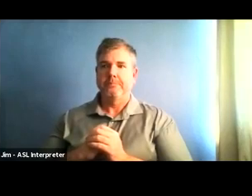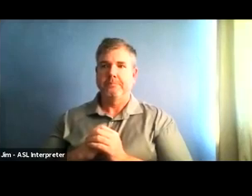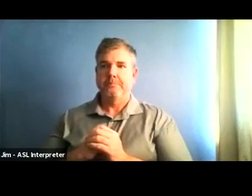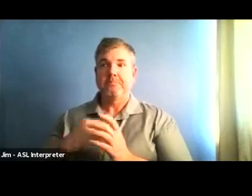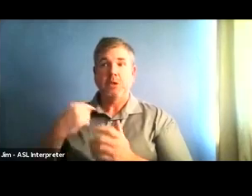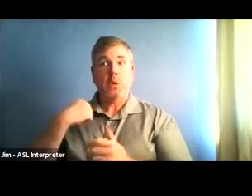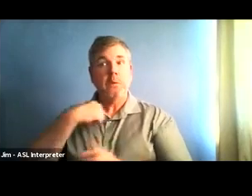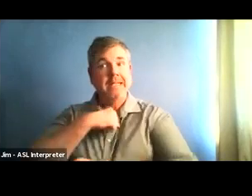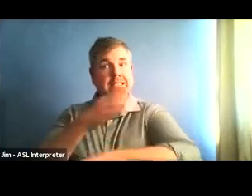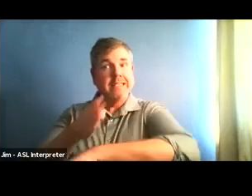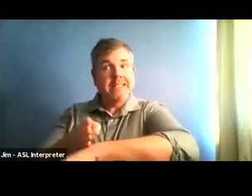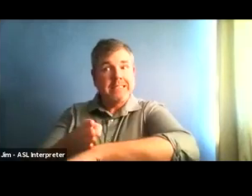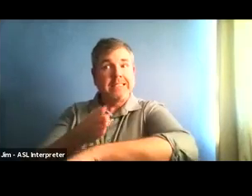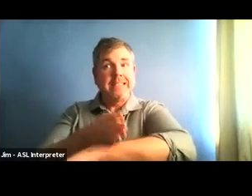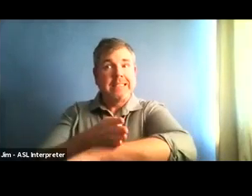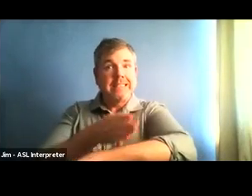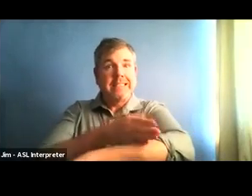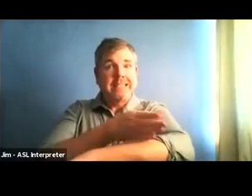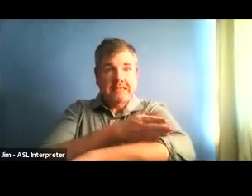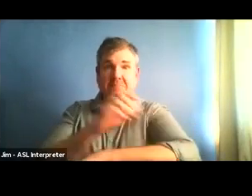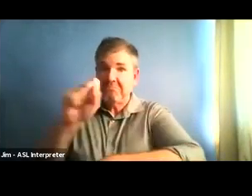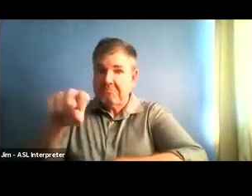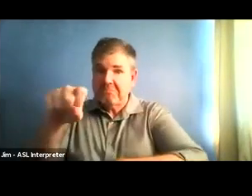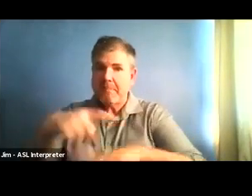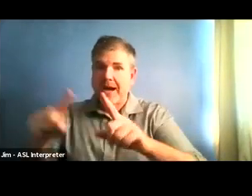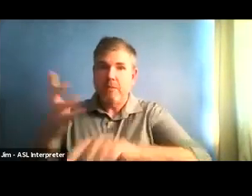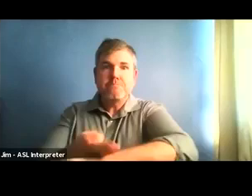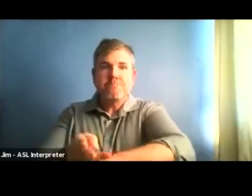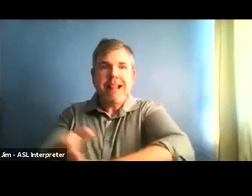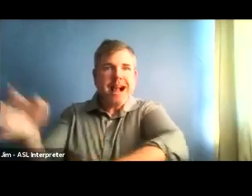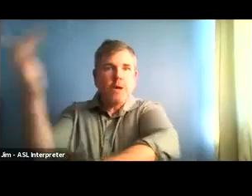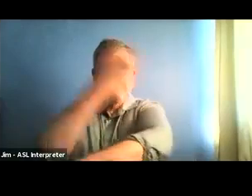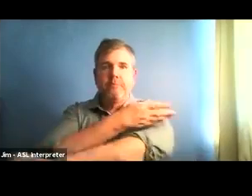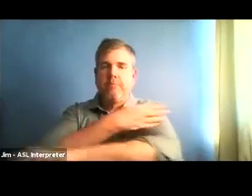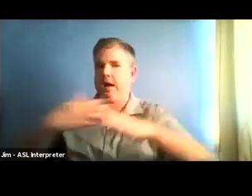We assure you that we understand the high cost of children and their families of not